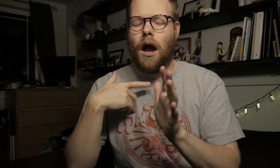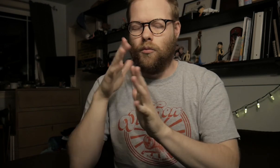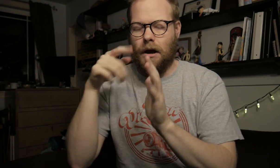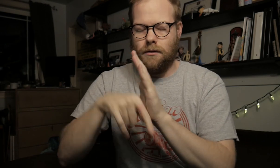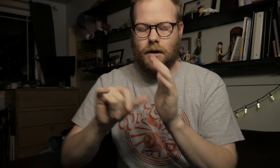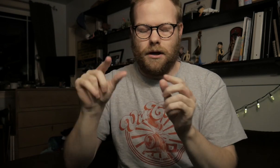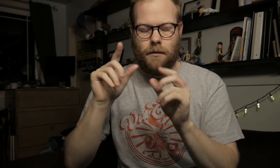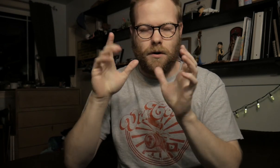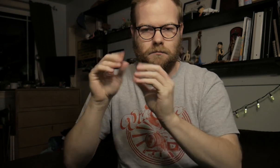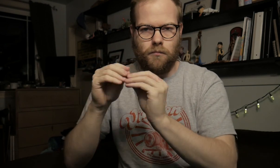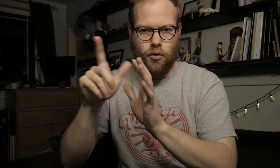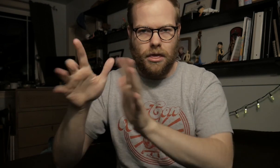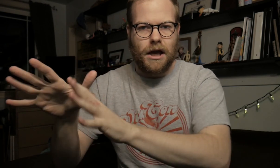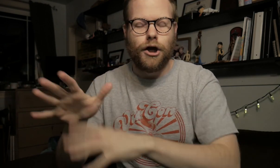I will get into that little more later.